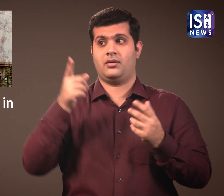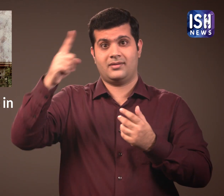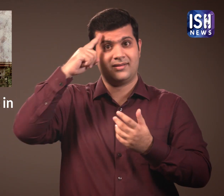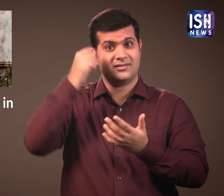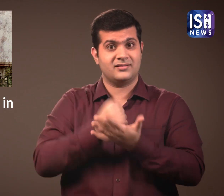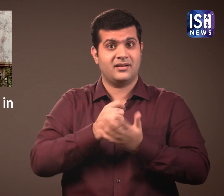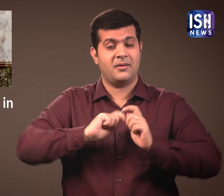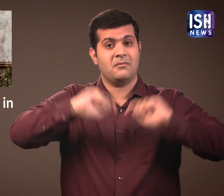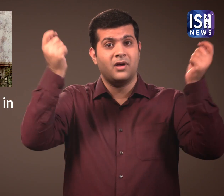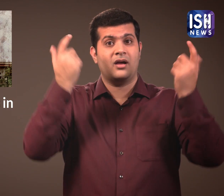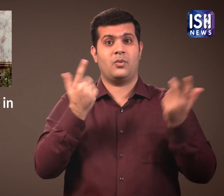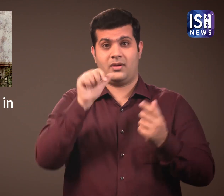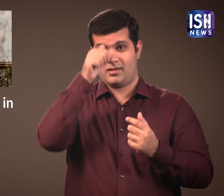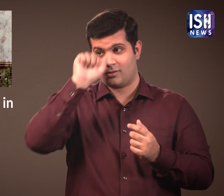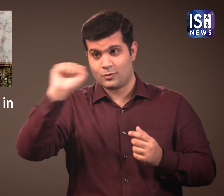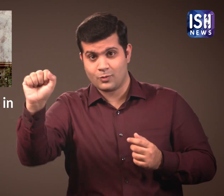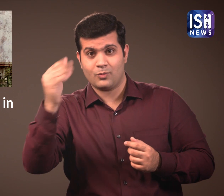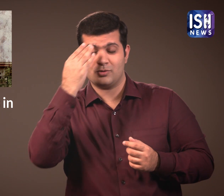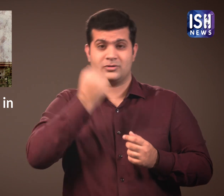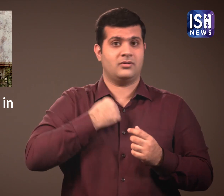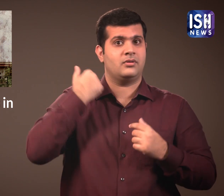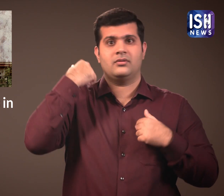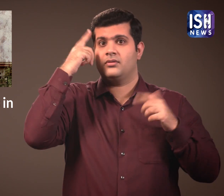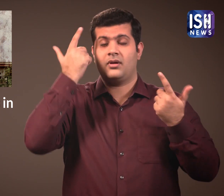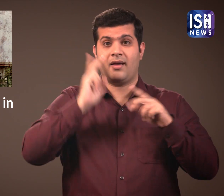This is because they do not know in who's favor the decision will be.